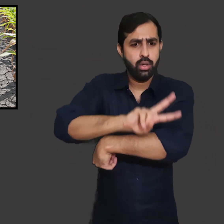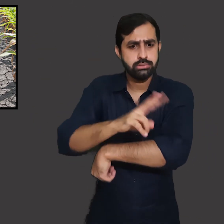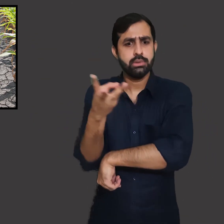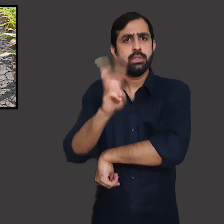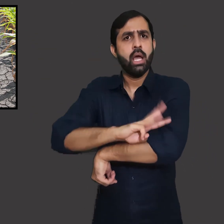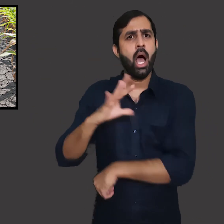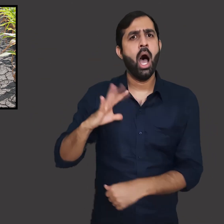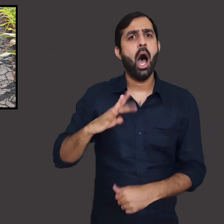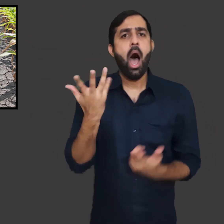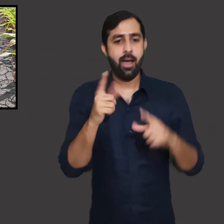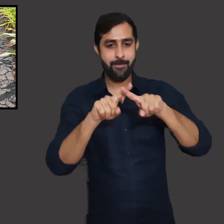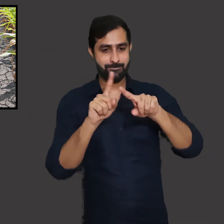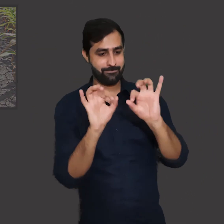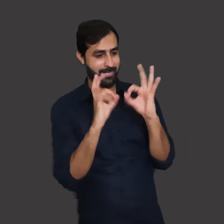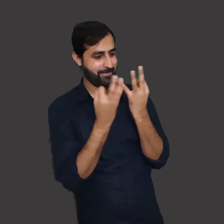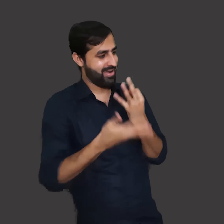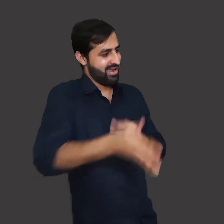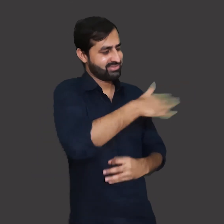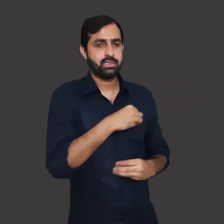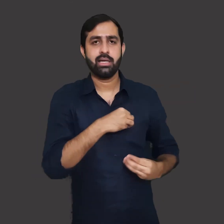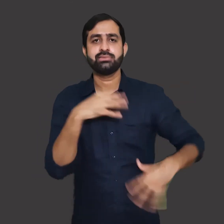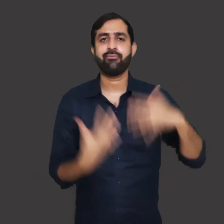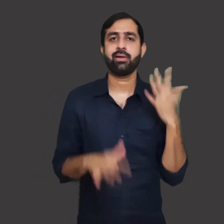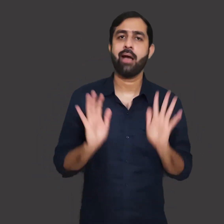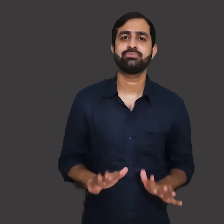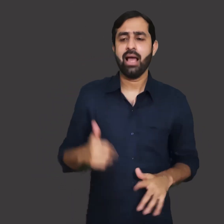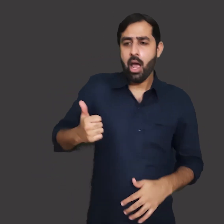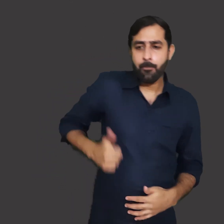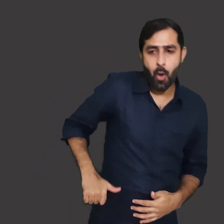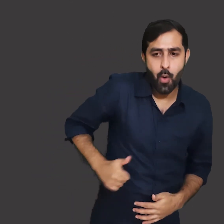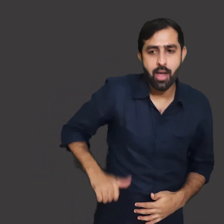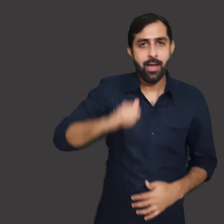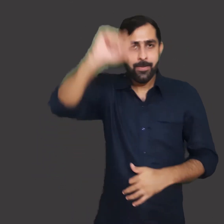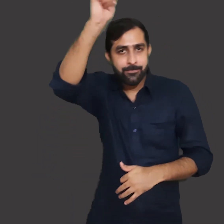Sometimes they have to wait for two or three days. With this all the family members have to suffer.